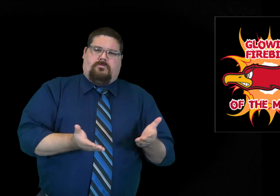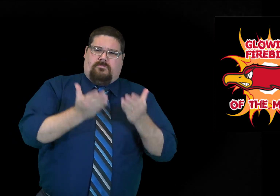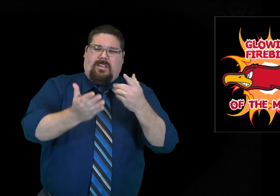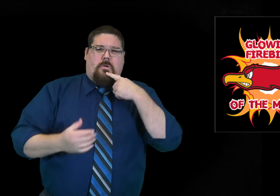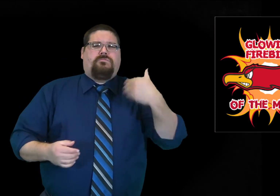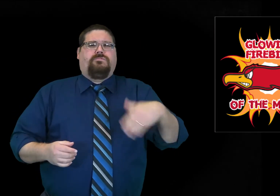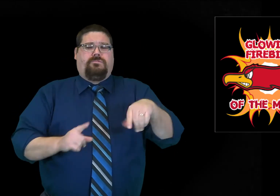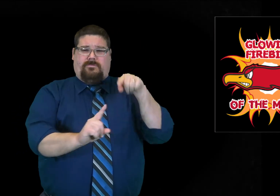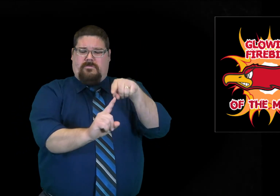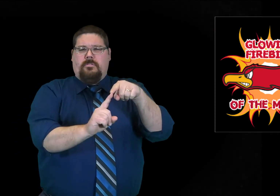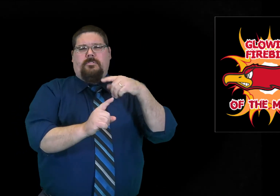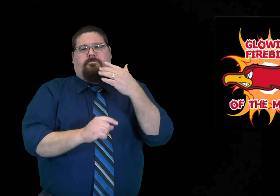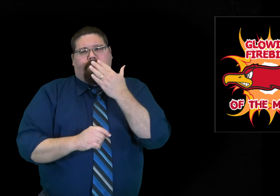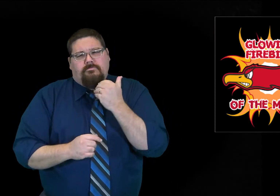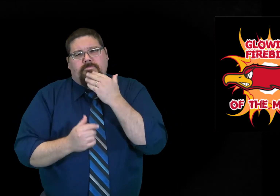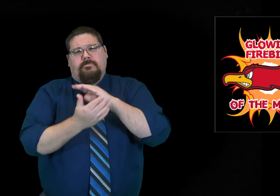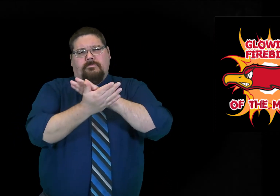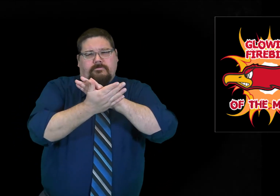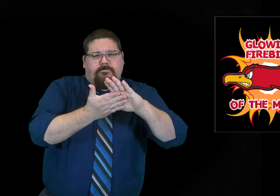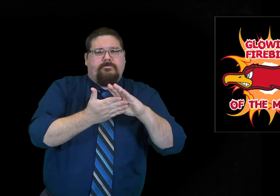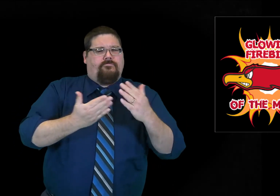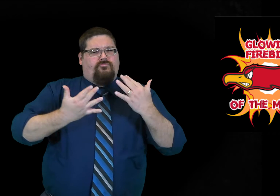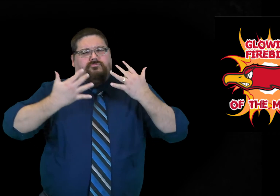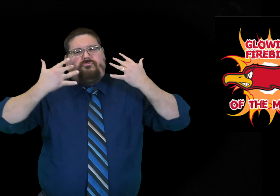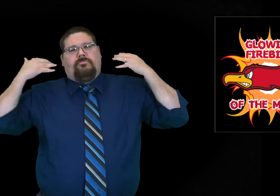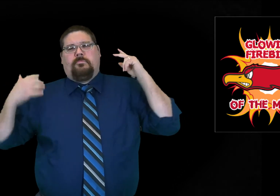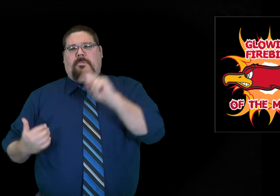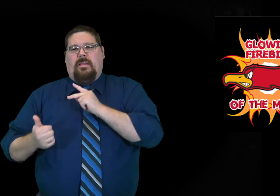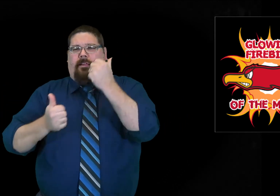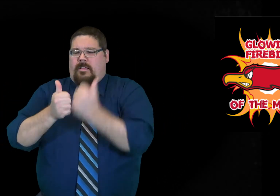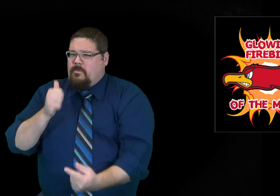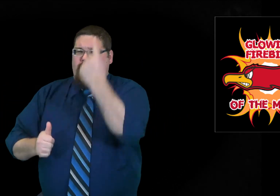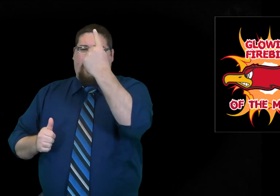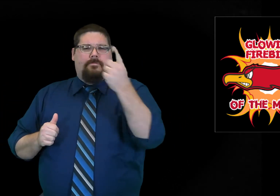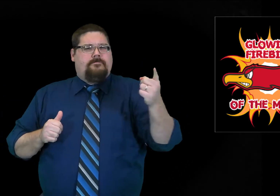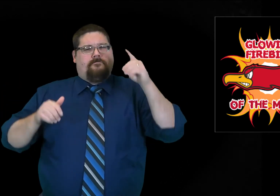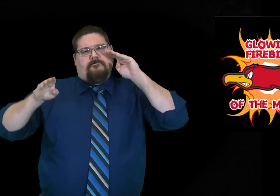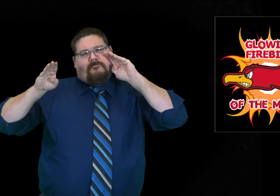This student was nominated - they have a very kind and friendly personality toward everyone.